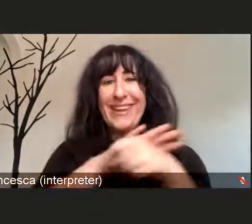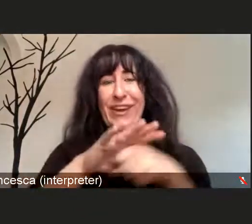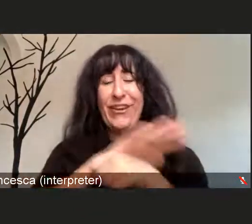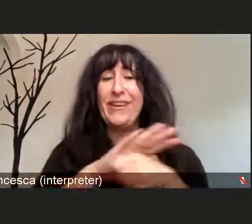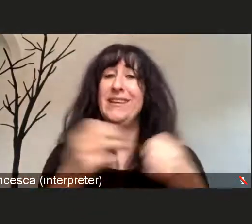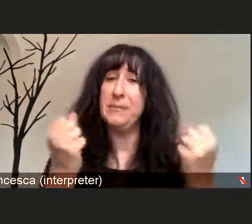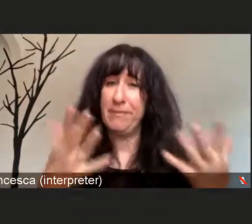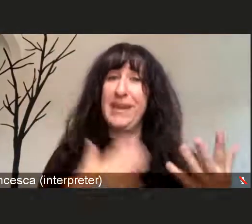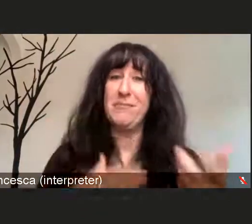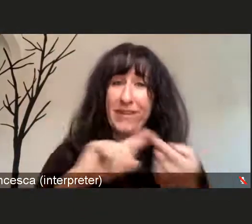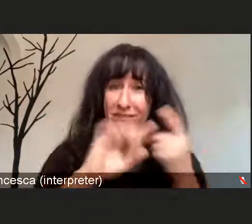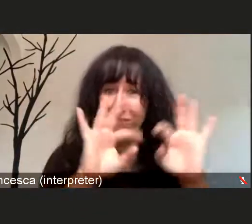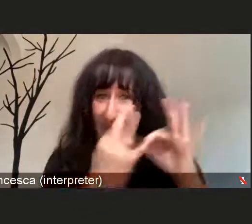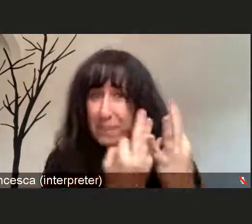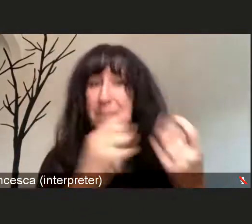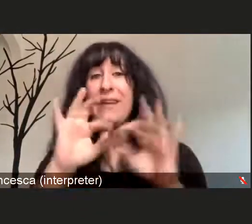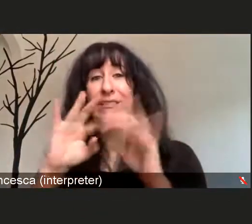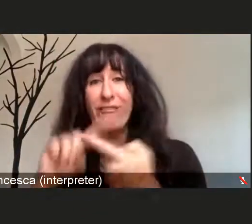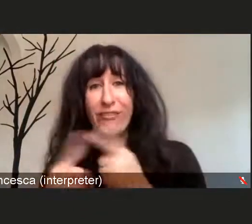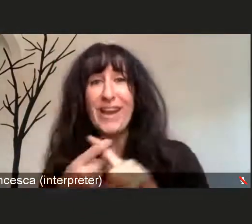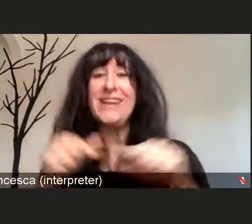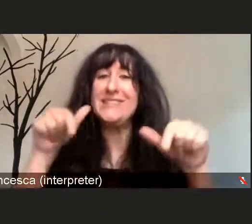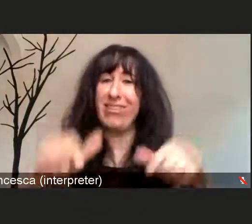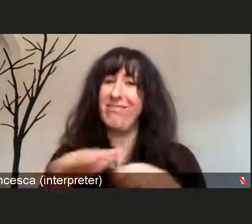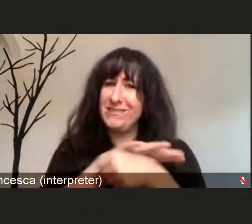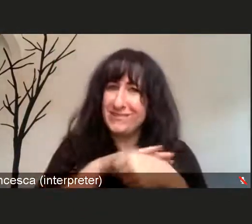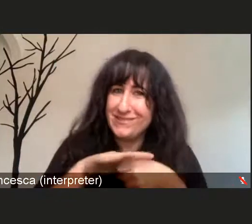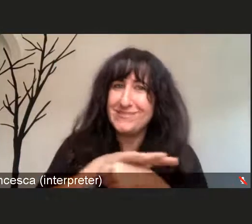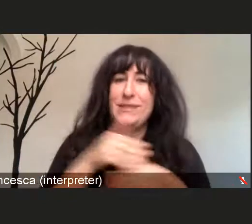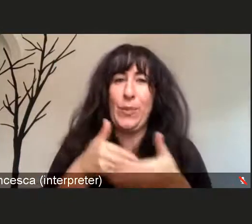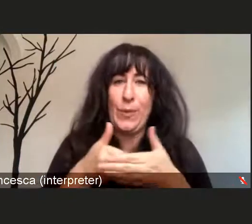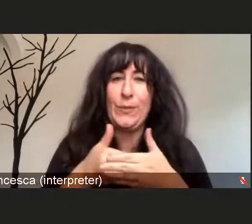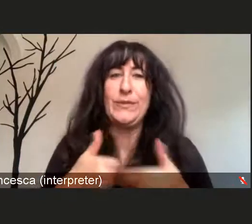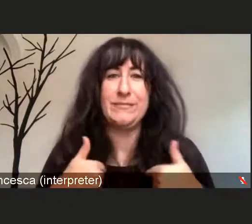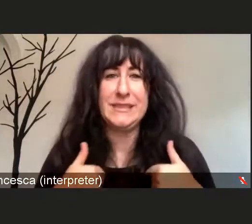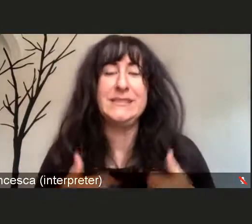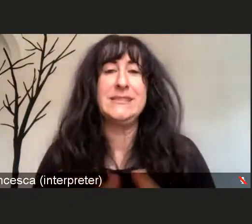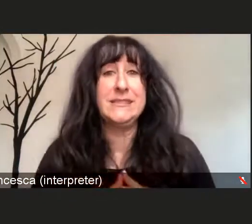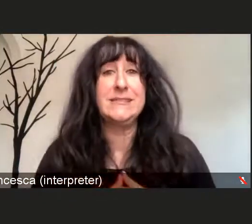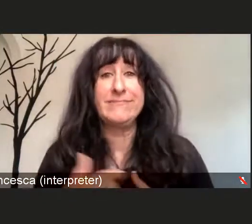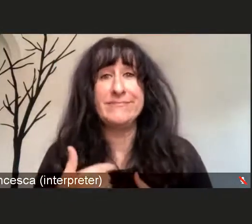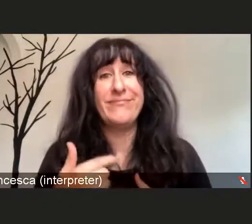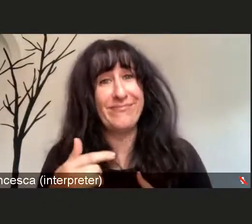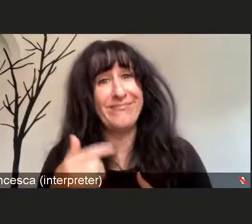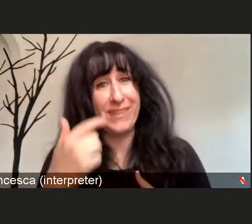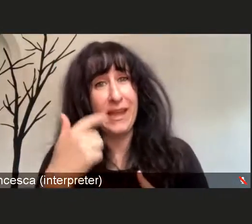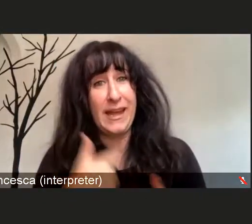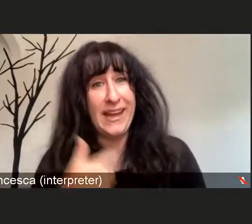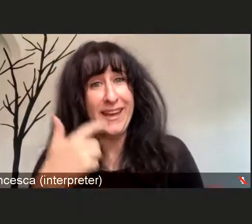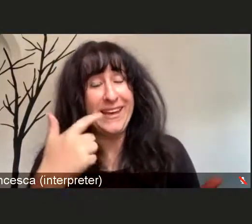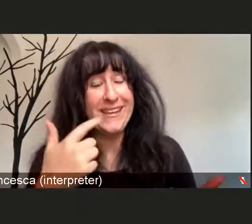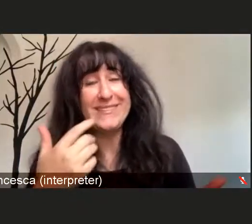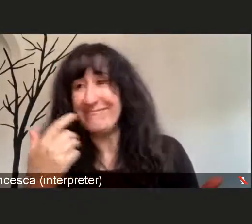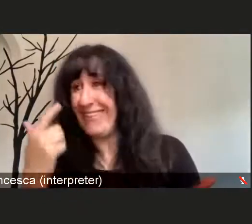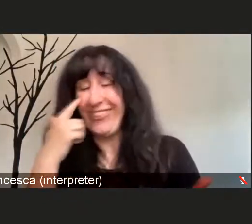are living close to me. So I believe most of you out there, I probably know a little bit as well.